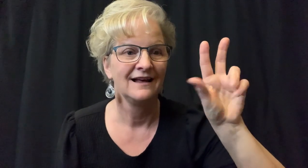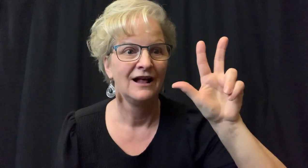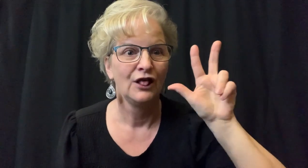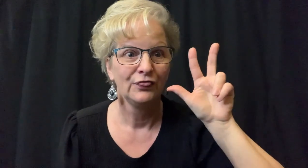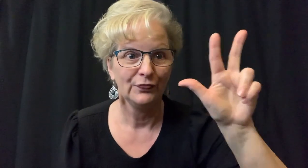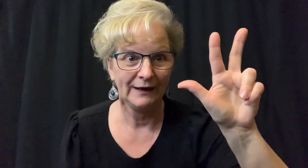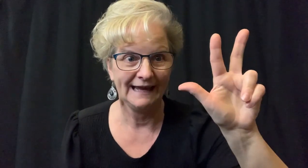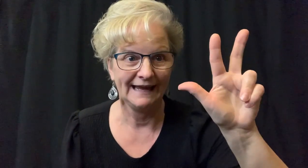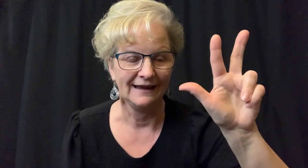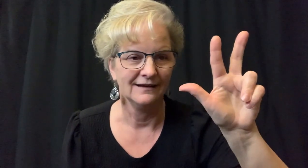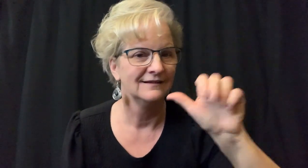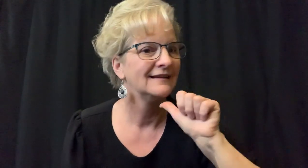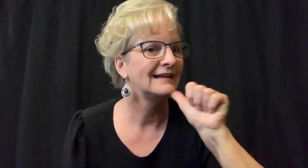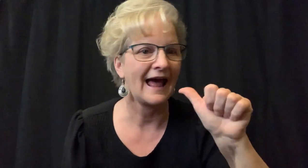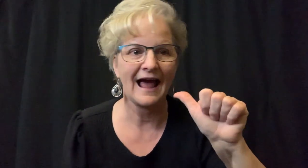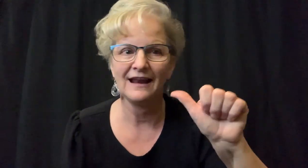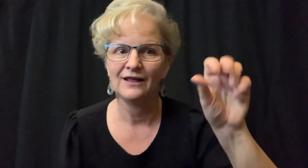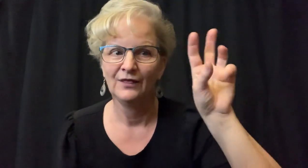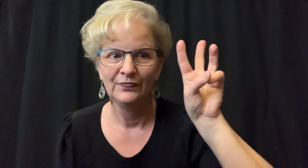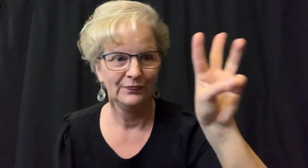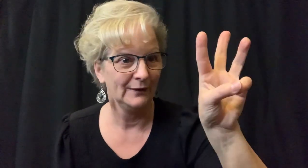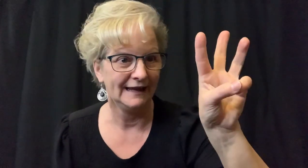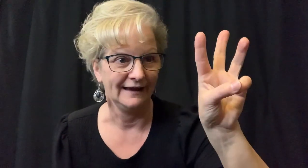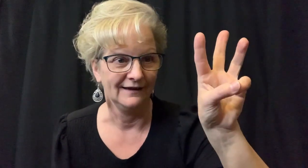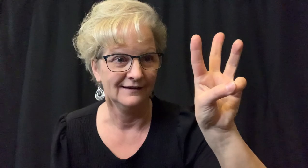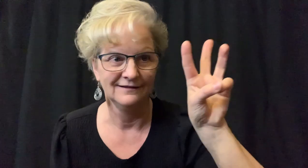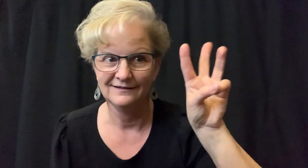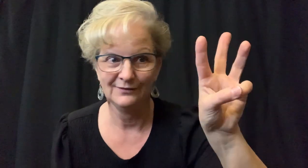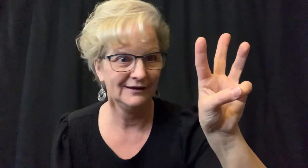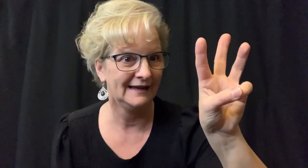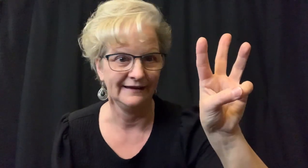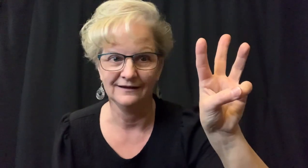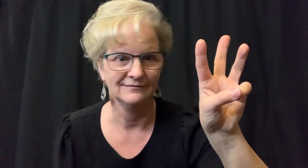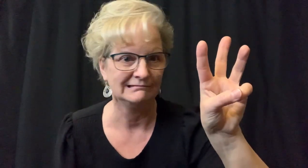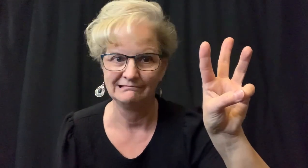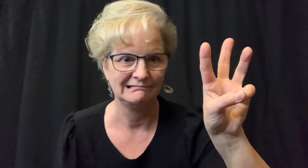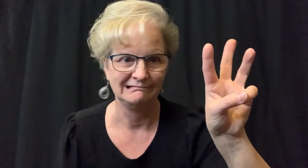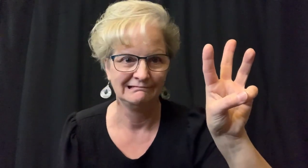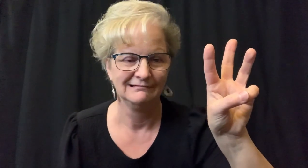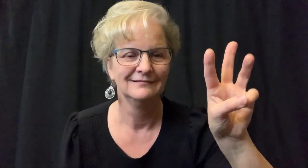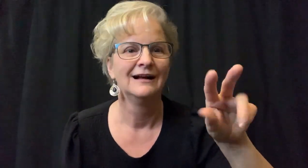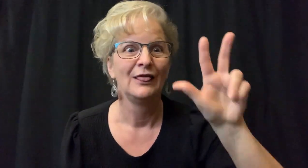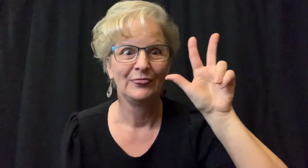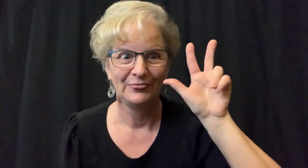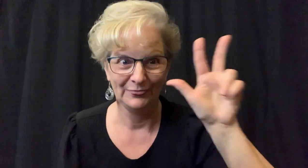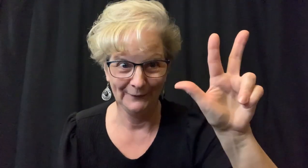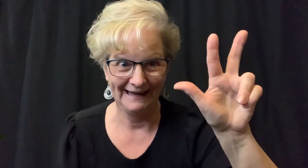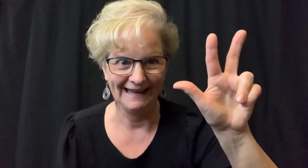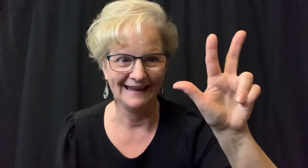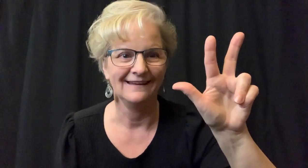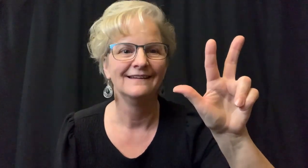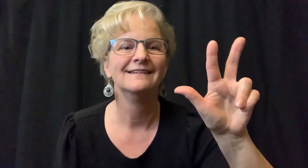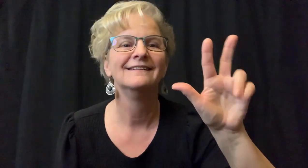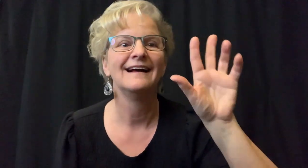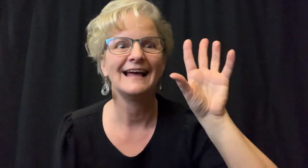Again, the sign for number three. Remember, do not sign this for number three. Takes practice signing the number three